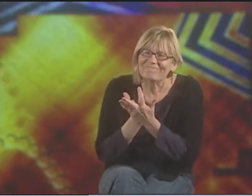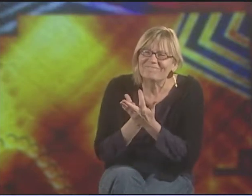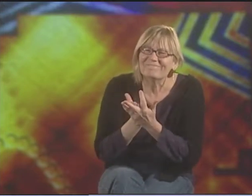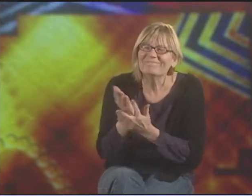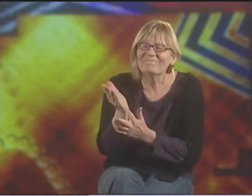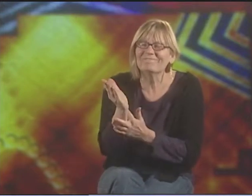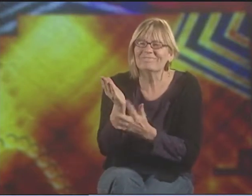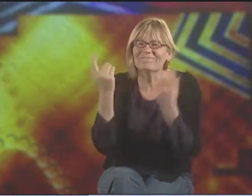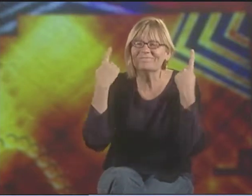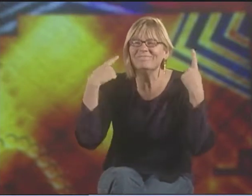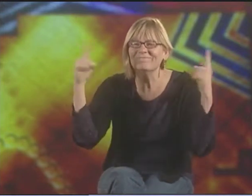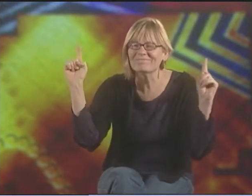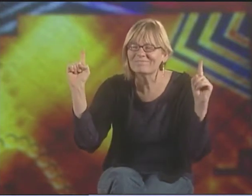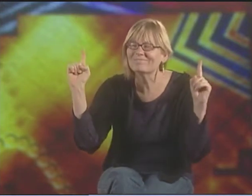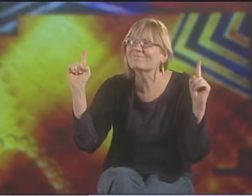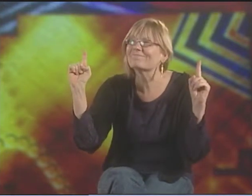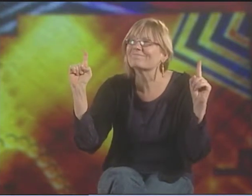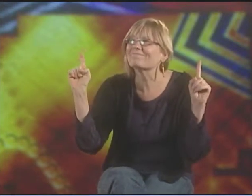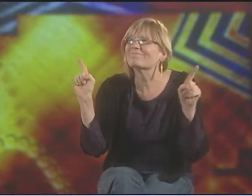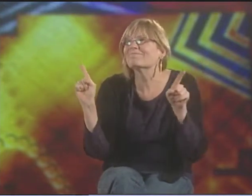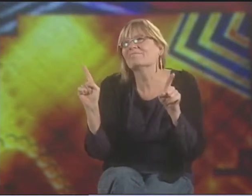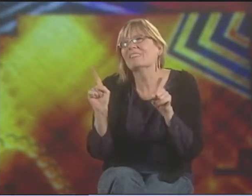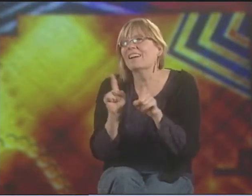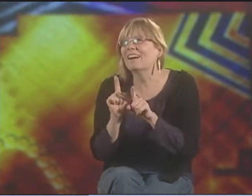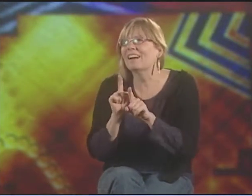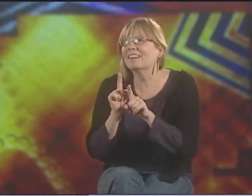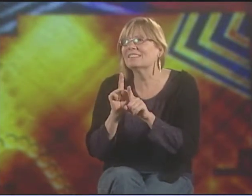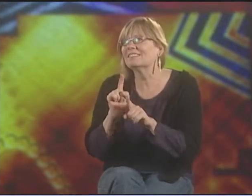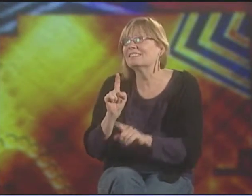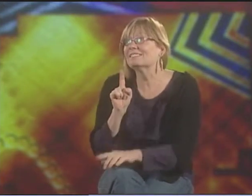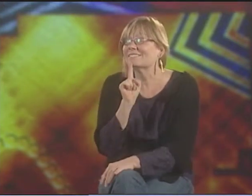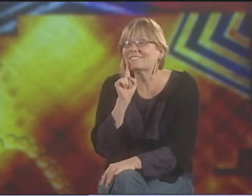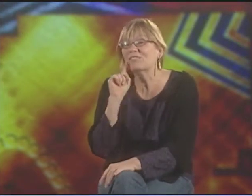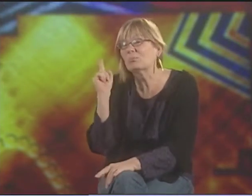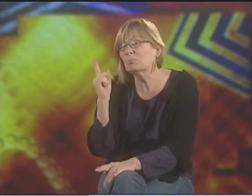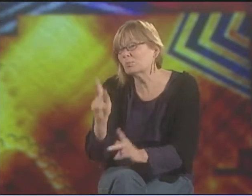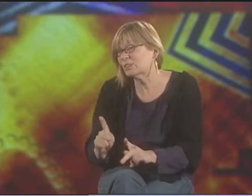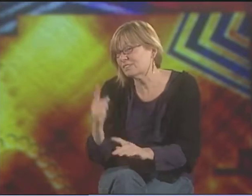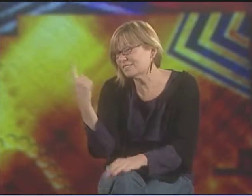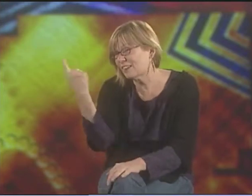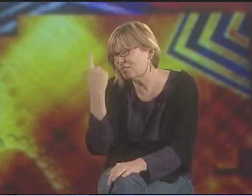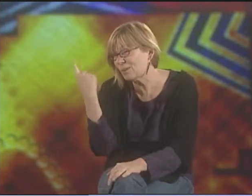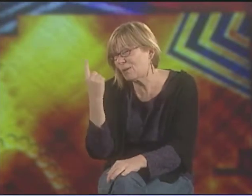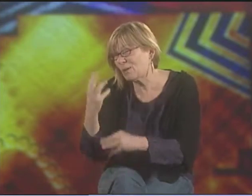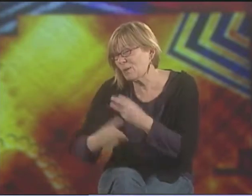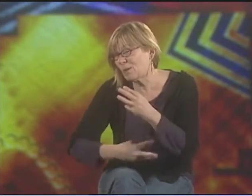AND GET THROUGH THIS LIFE AND FINALLY GET TO THE OTHER SIDE AS A DEAF PERSON